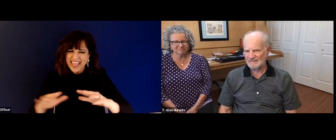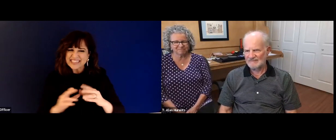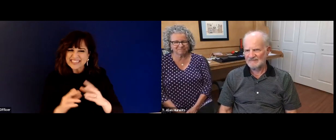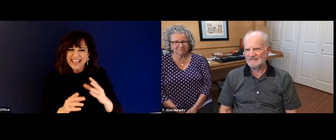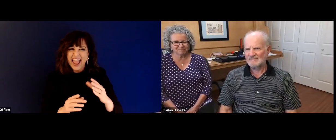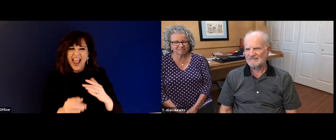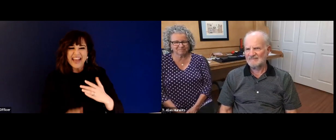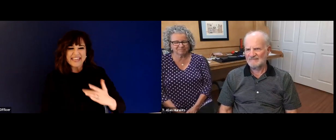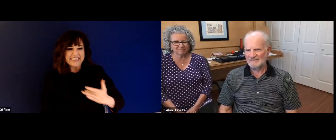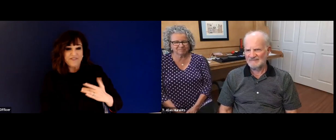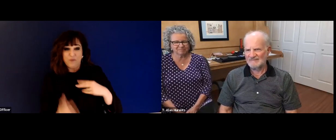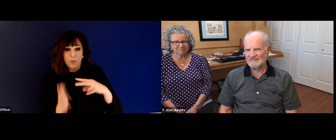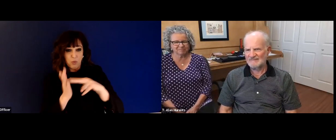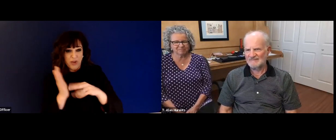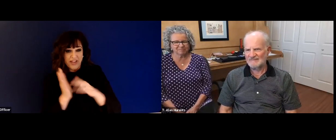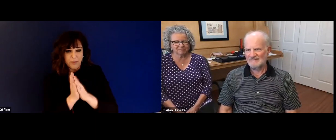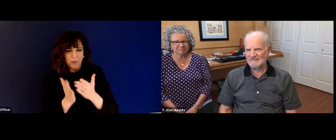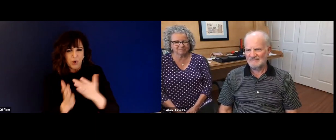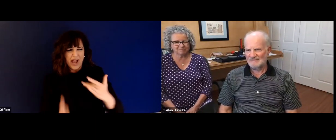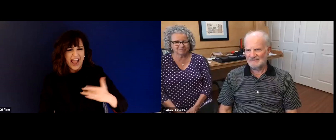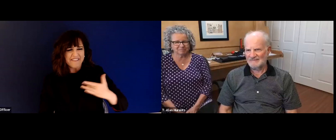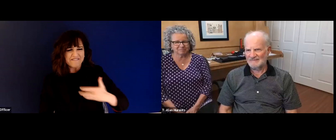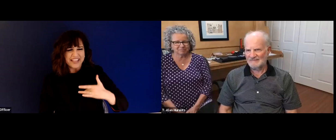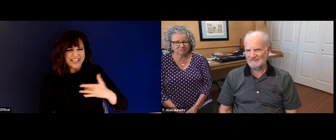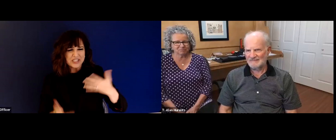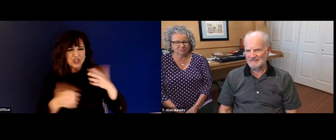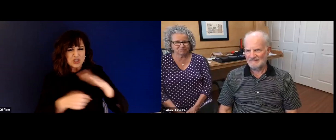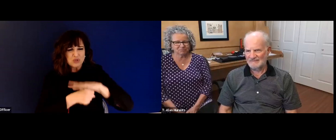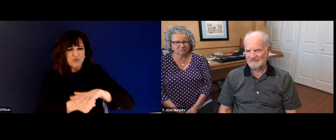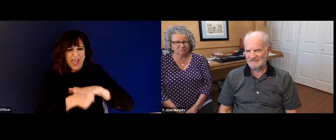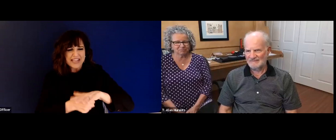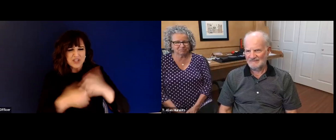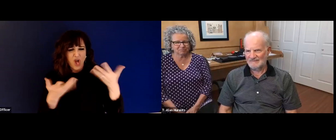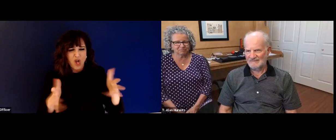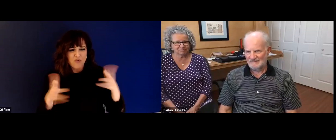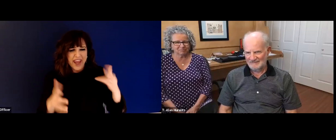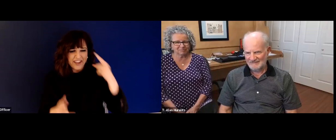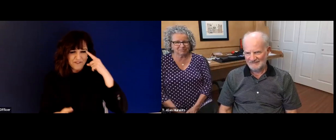want to make sure that you hear everybody with their perspectives, including the Board of Trustees, including the